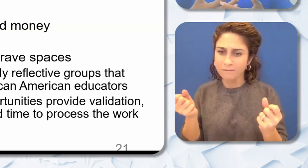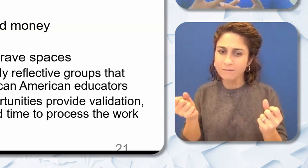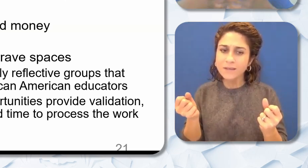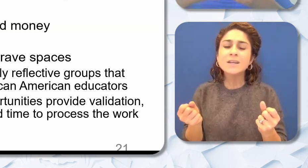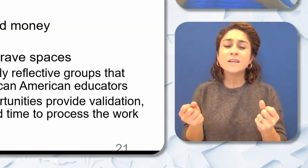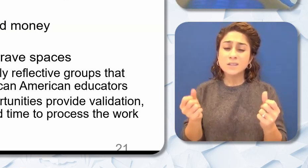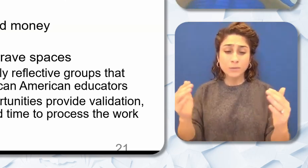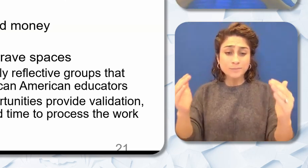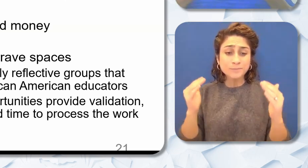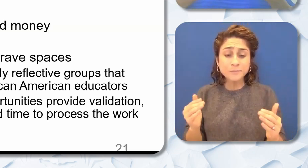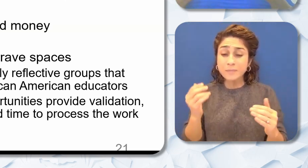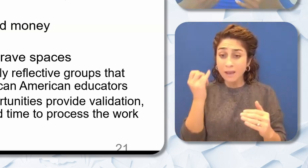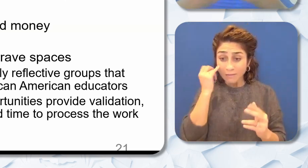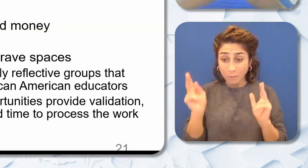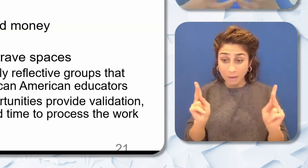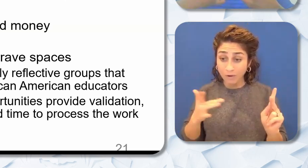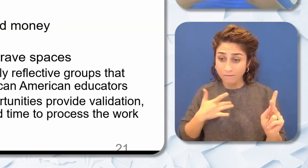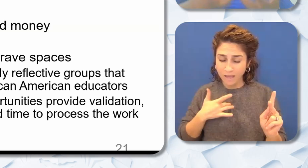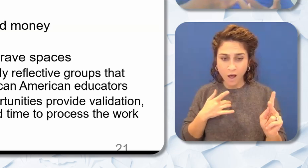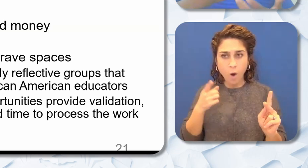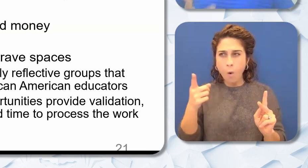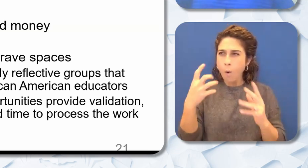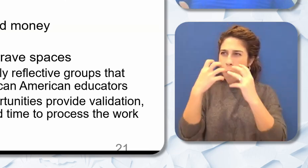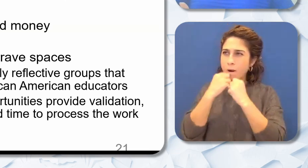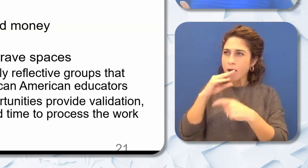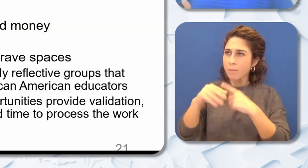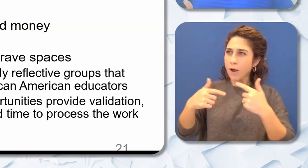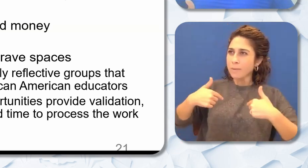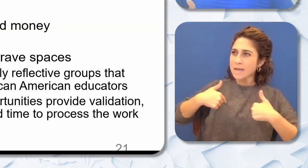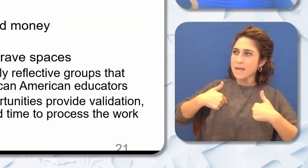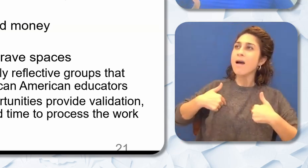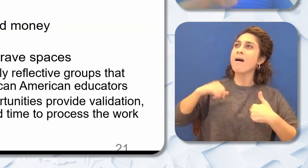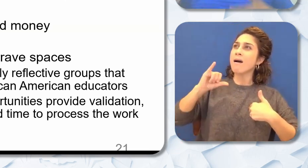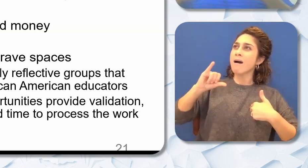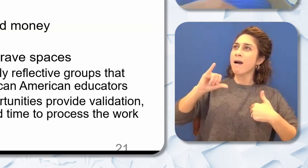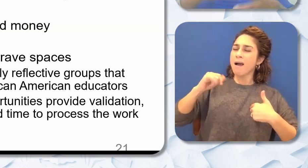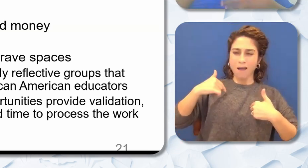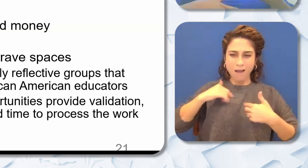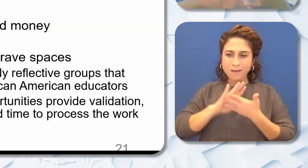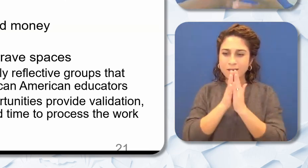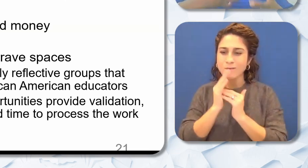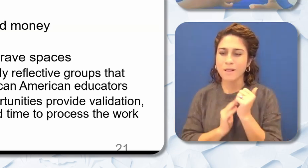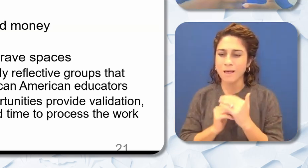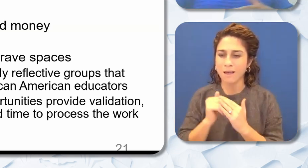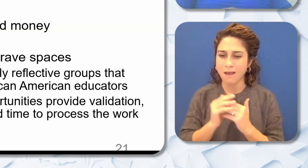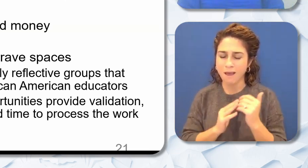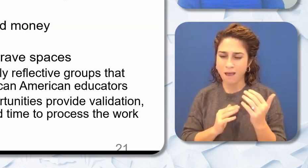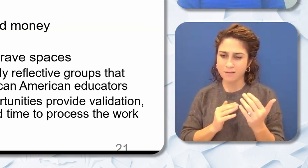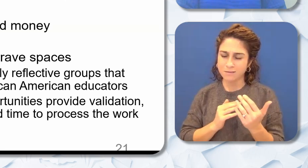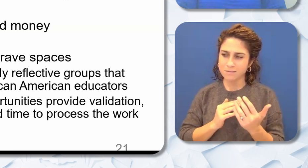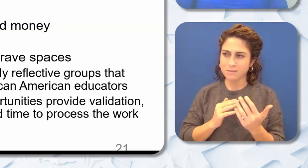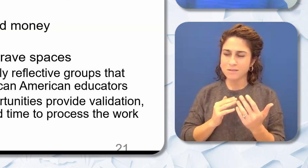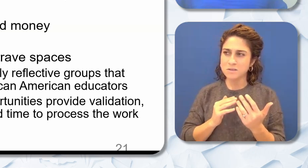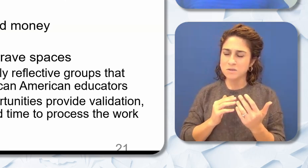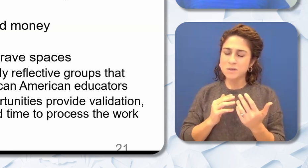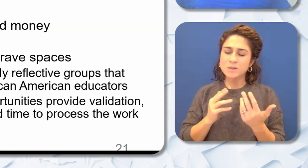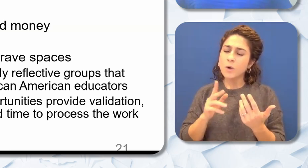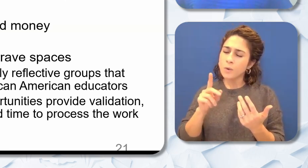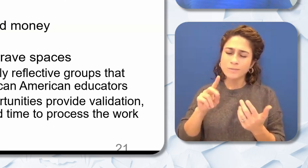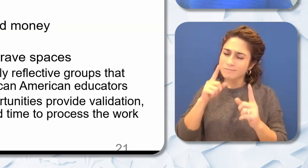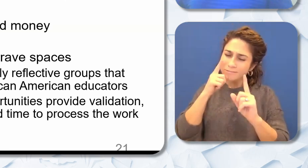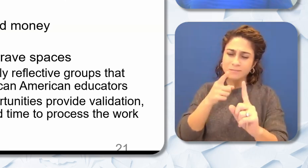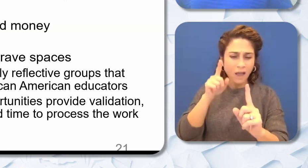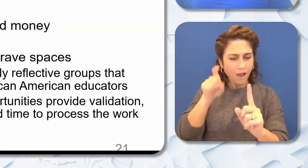more. You you begin to see a different person. We have to change these environments. I organize and